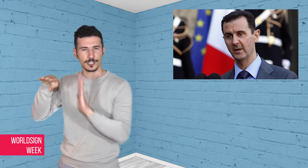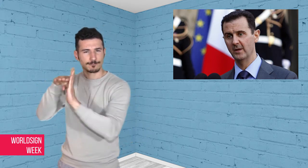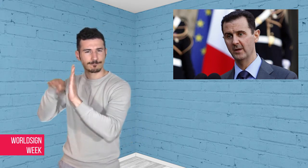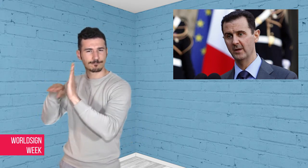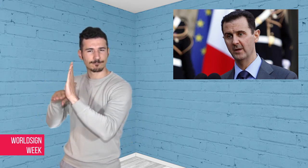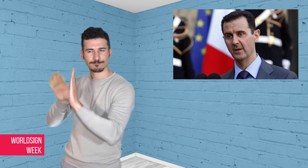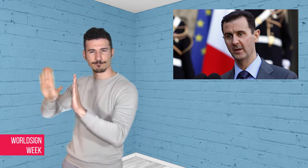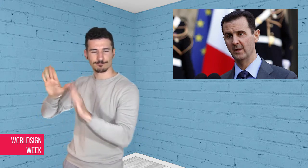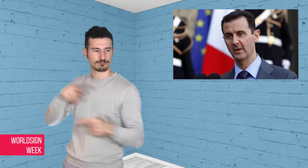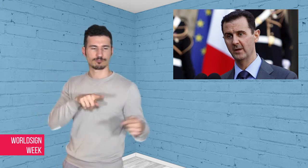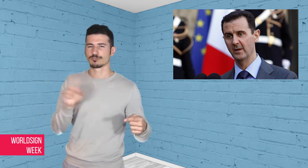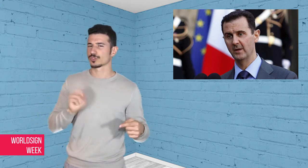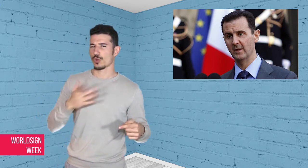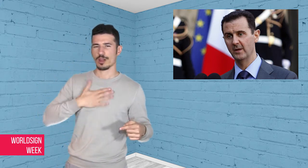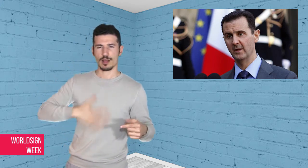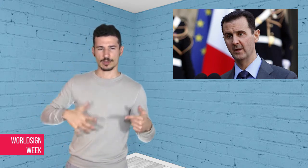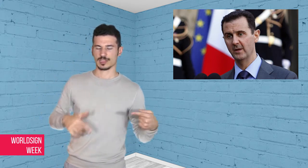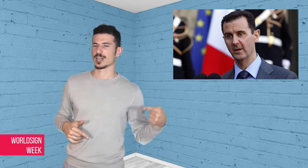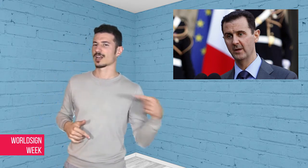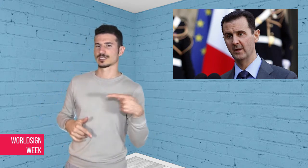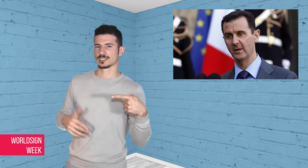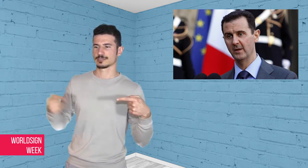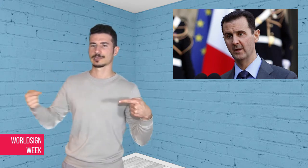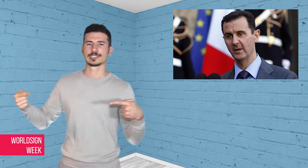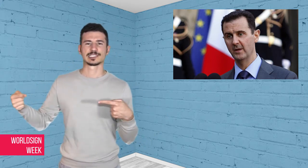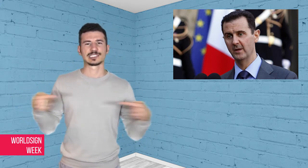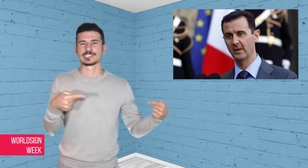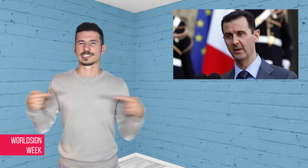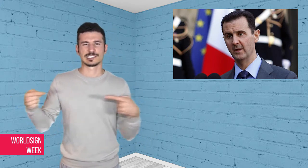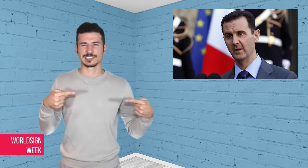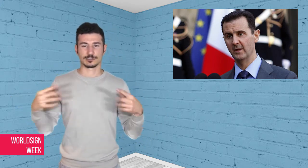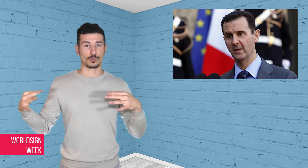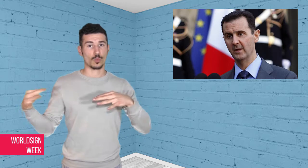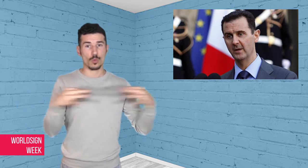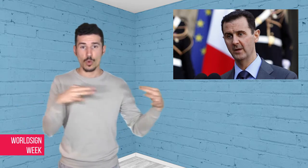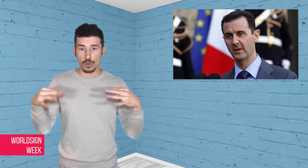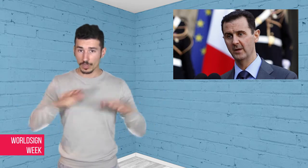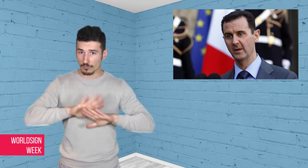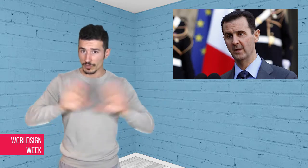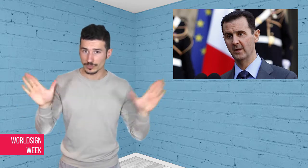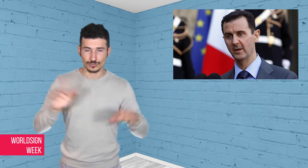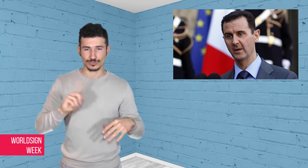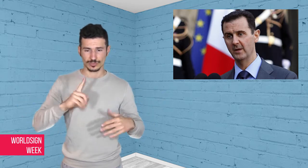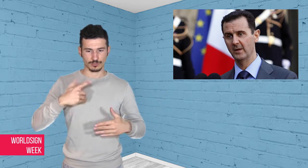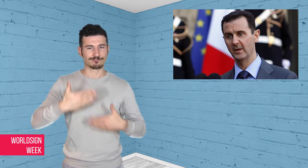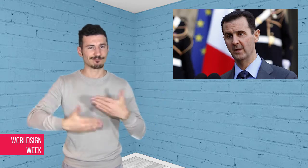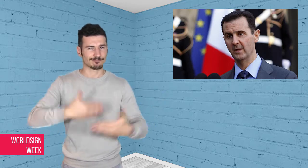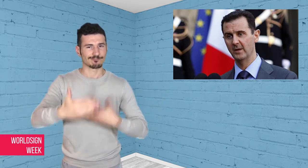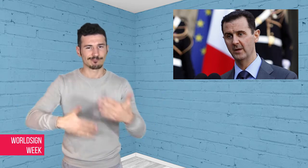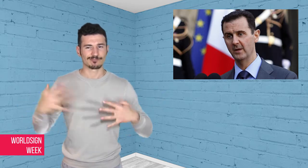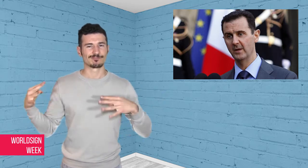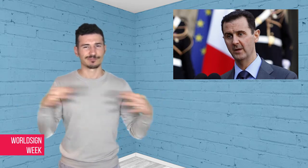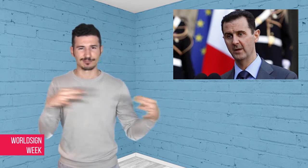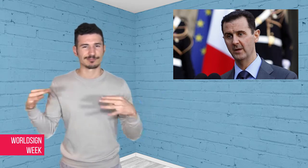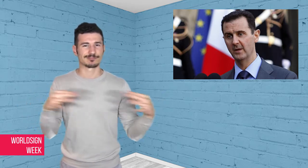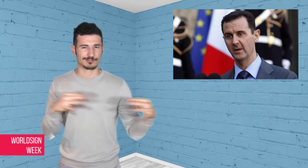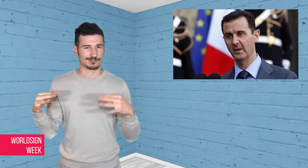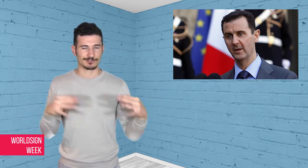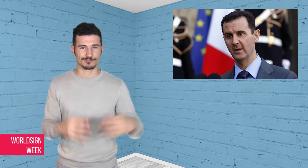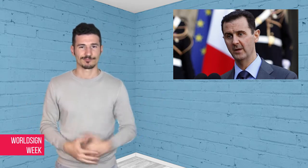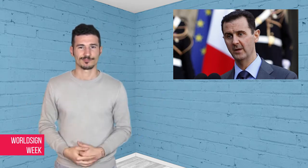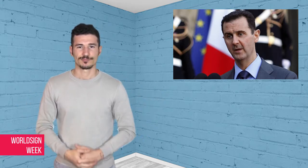is no end in sight to this civil war.